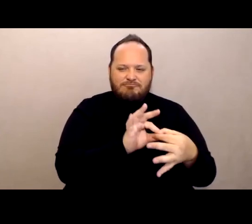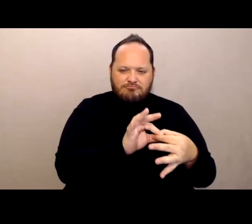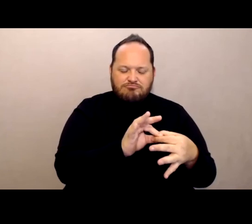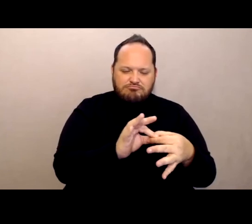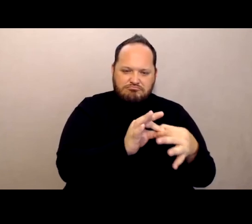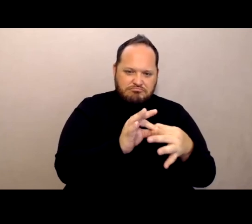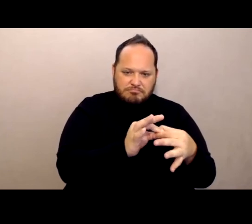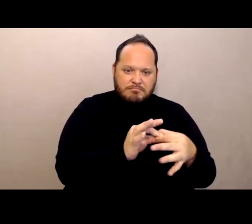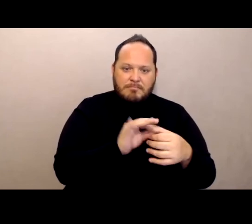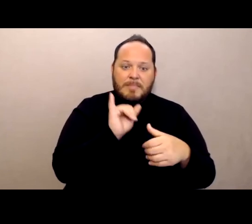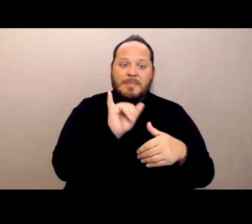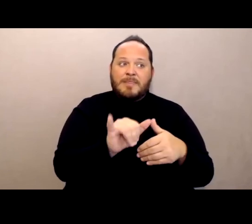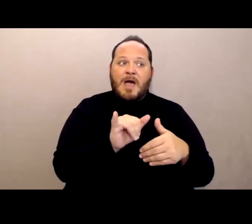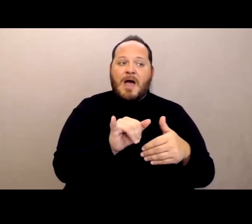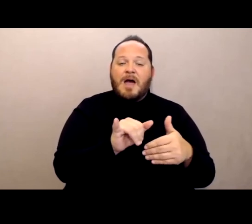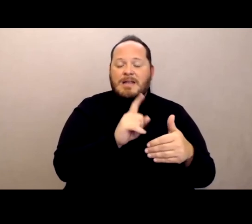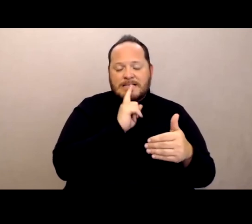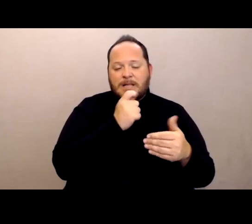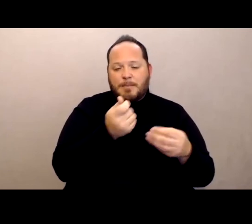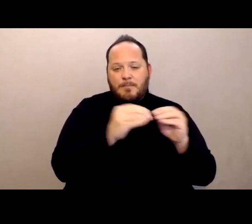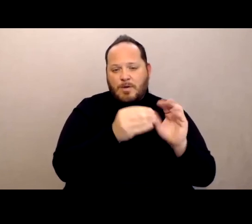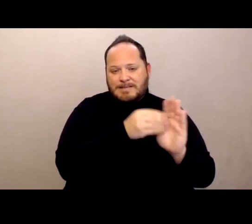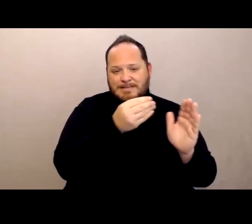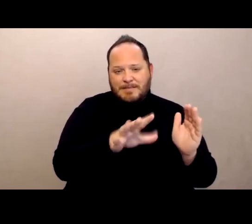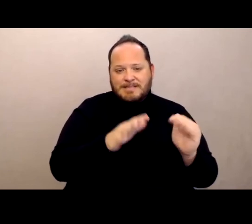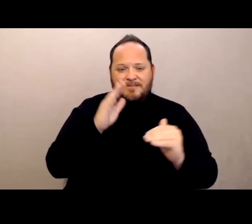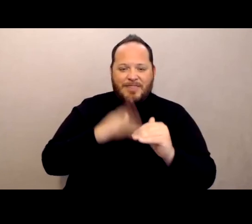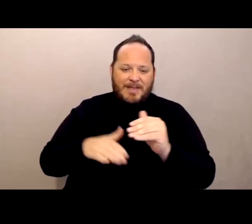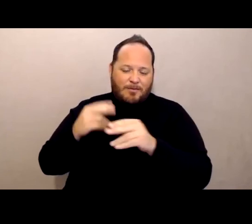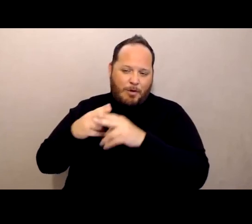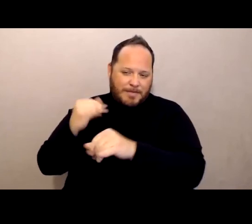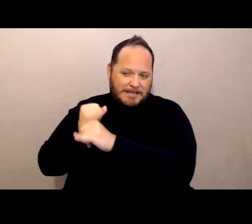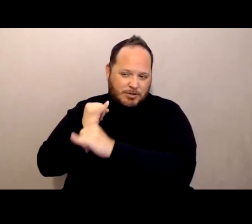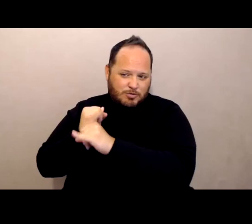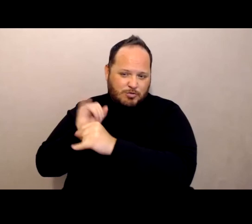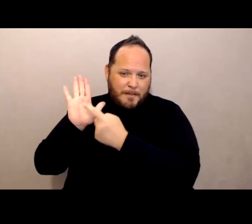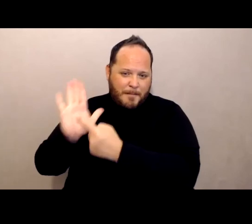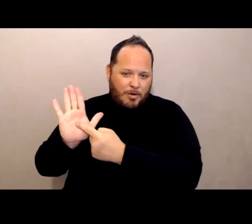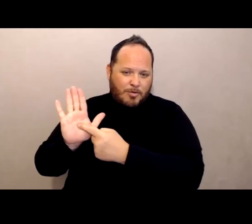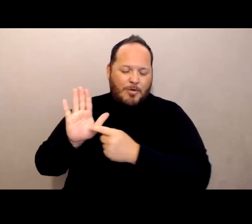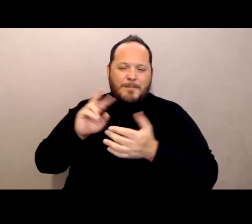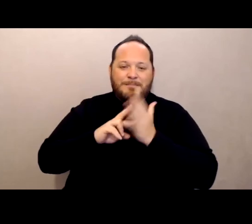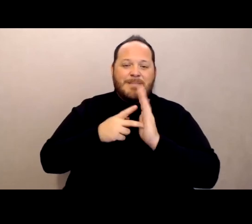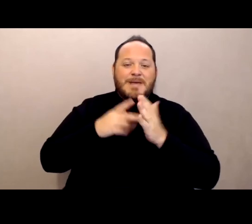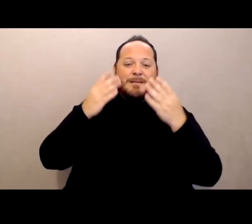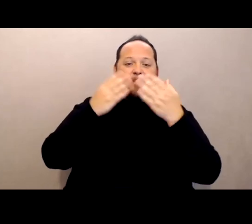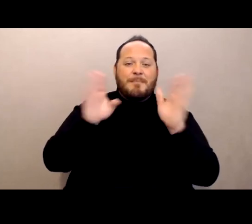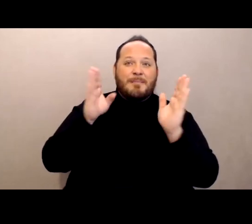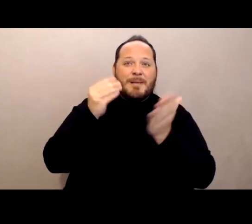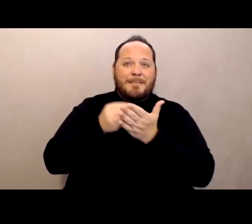That turns out to be a little more expensive than the institutional model, so it hasn't really been supported much by public dollars yet,